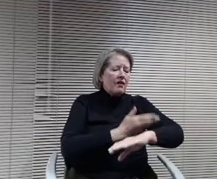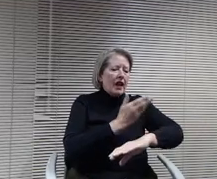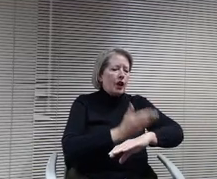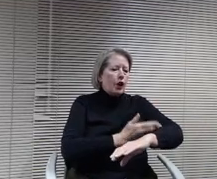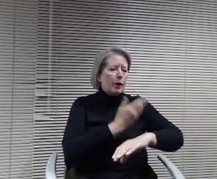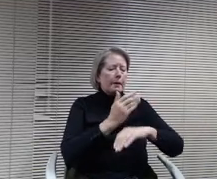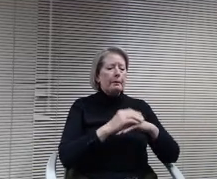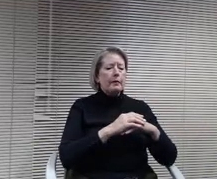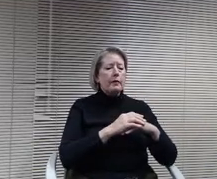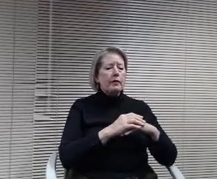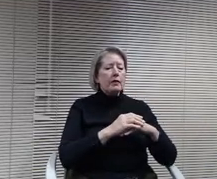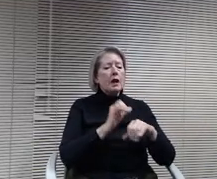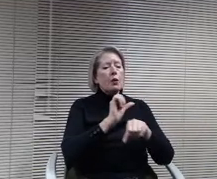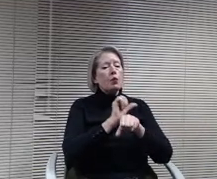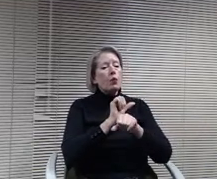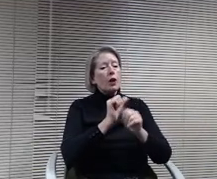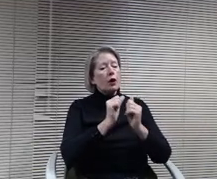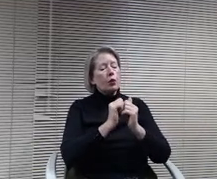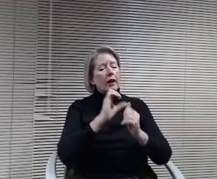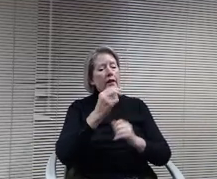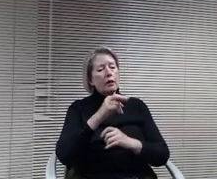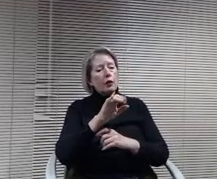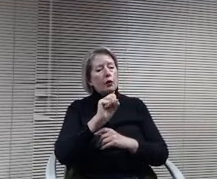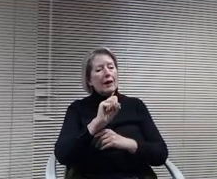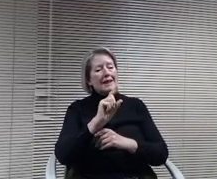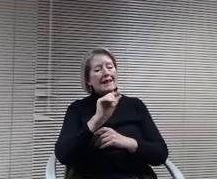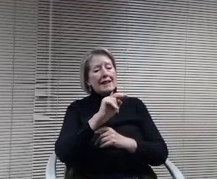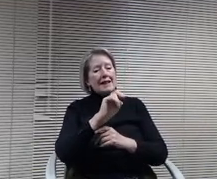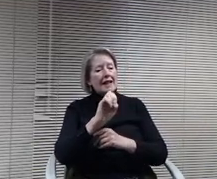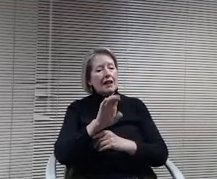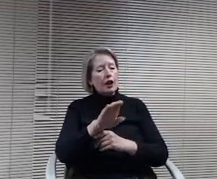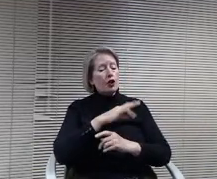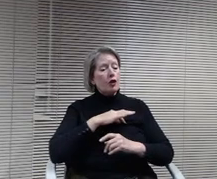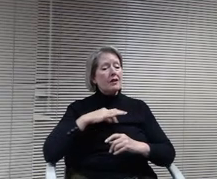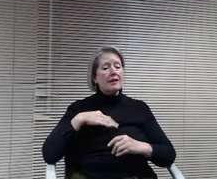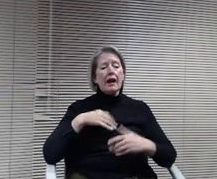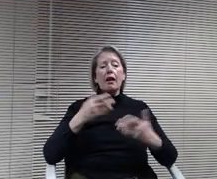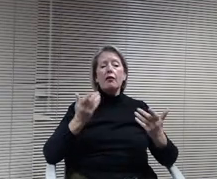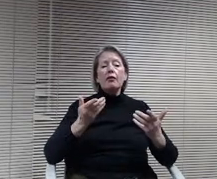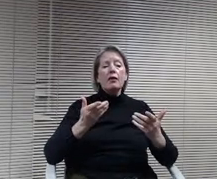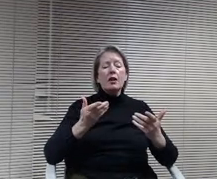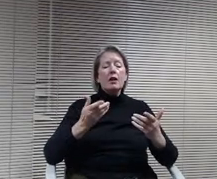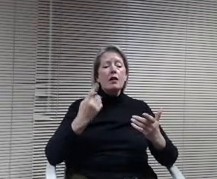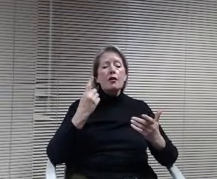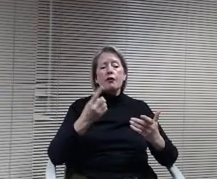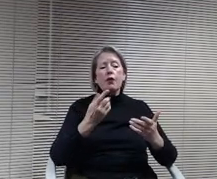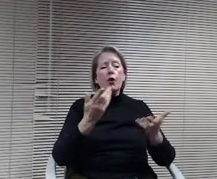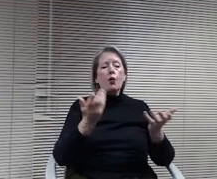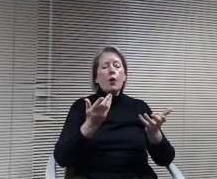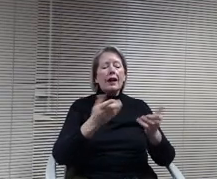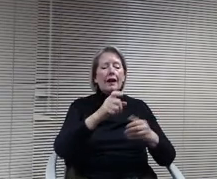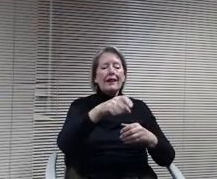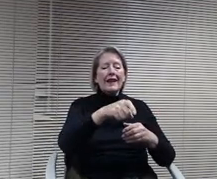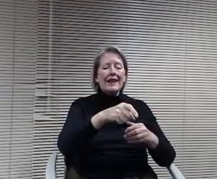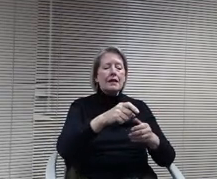Christine and her staff about with the program in one of the program needs exactly and will go in an will do something very